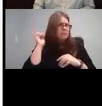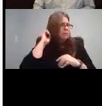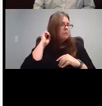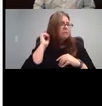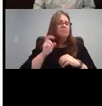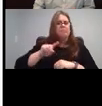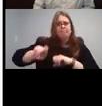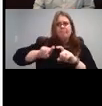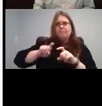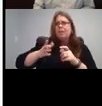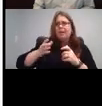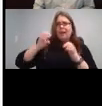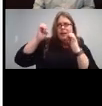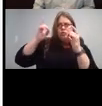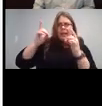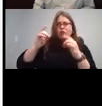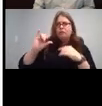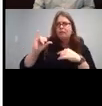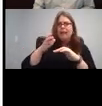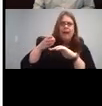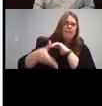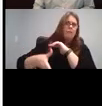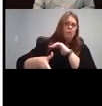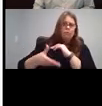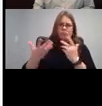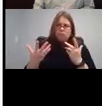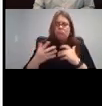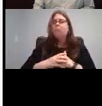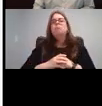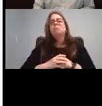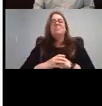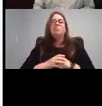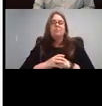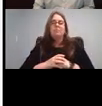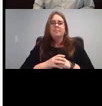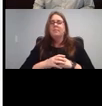education going to be like? This out lots of information about